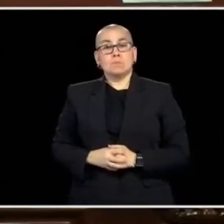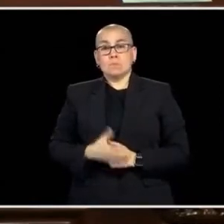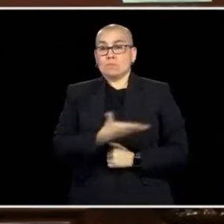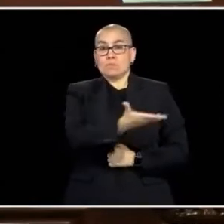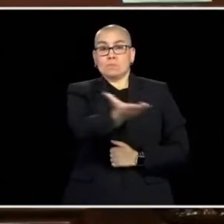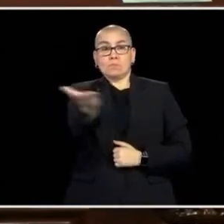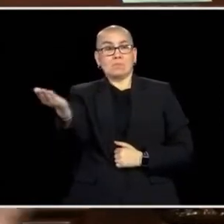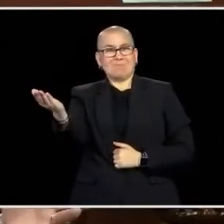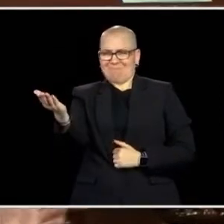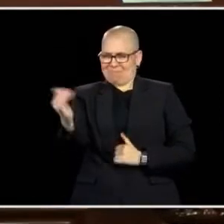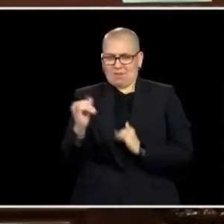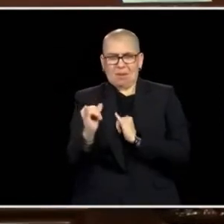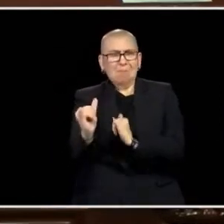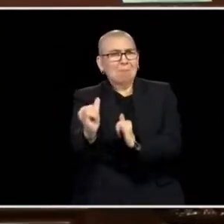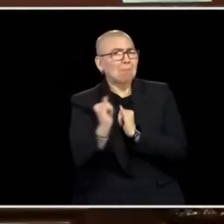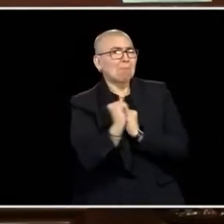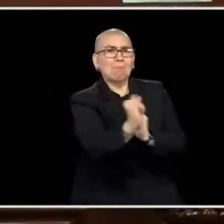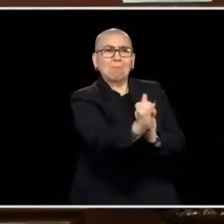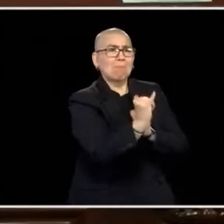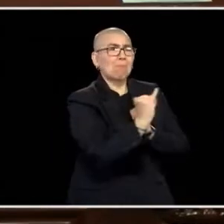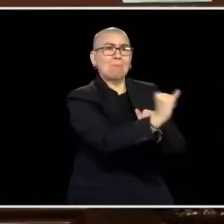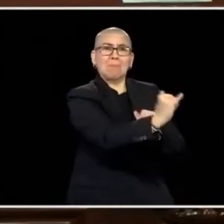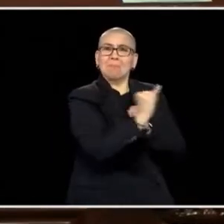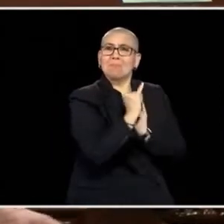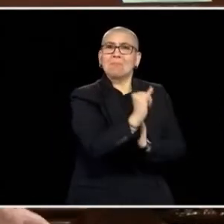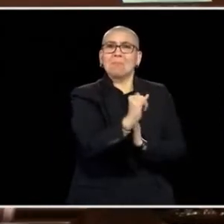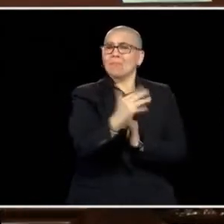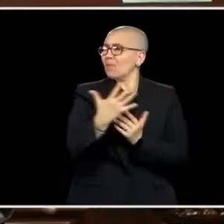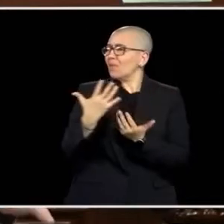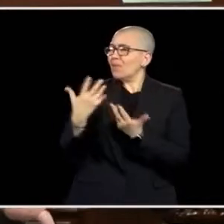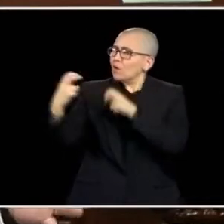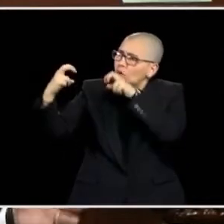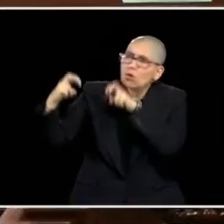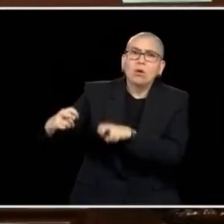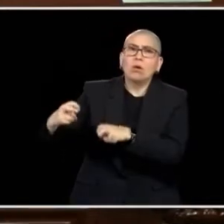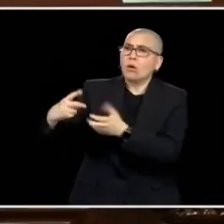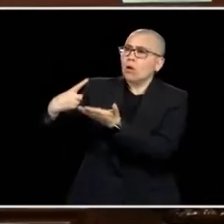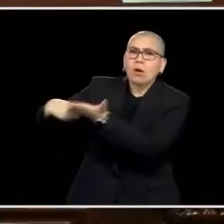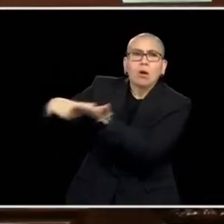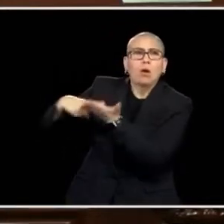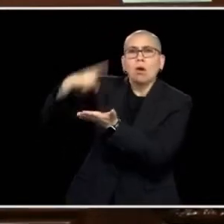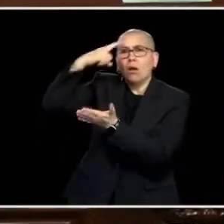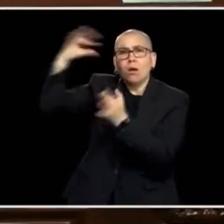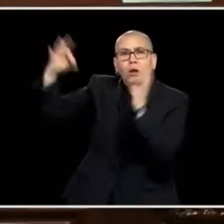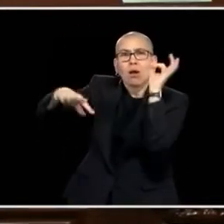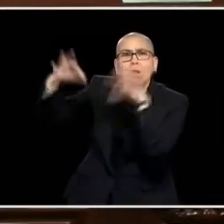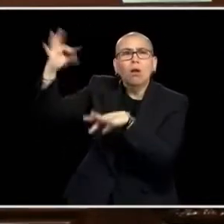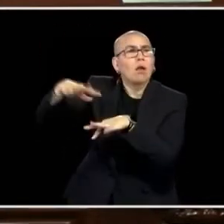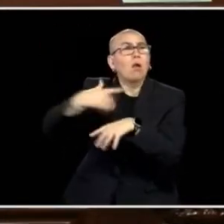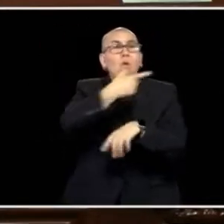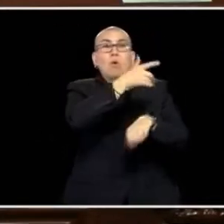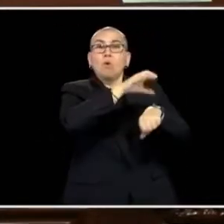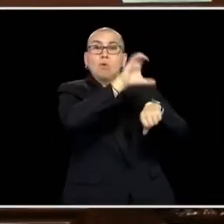YOU ALL DO THE SAME THINGS THAT I DO. YOU HAVE COUNTLESS CONVERSATIONS, WHETHER IT'S THIS MORNING AT CHURCH OR WHETHER IT'S AT A COFFEE SHOP